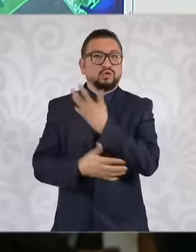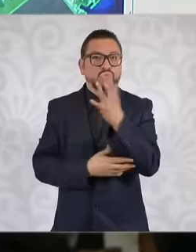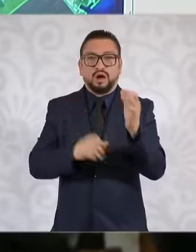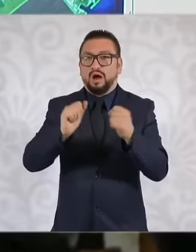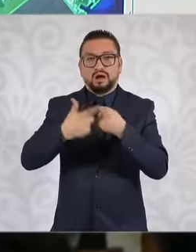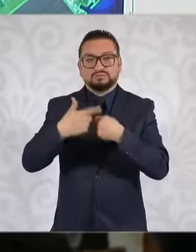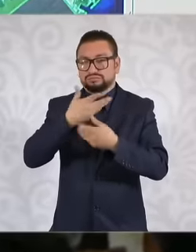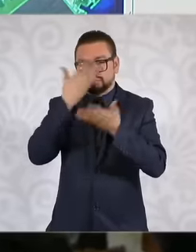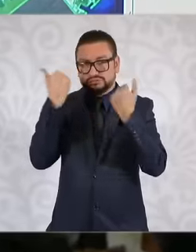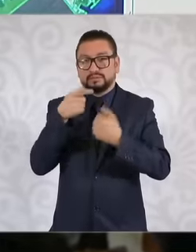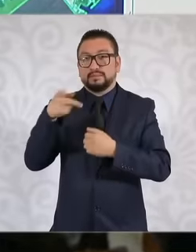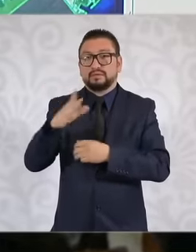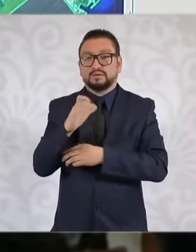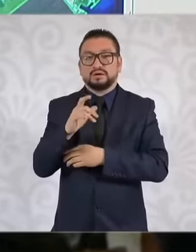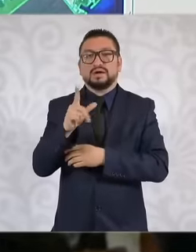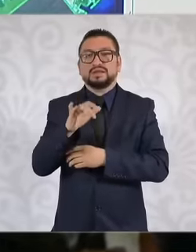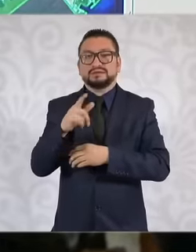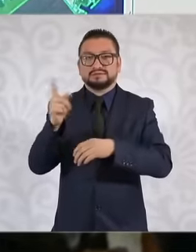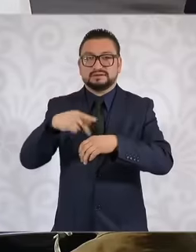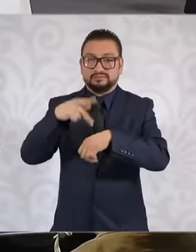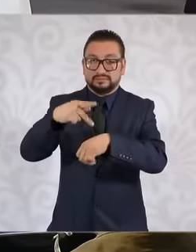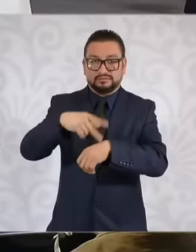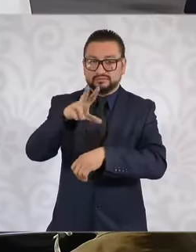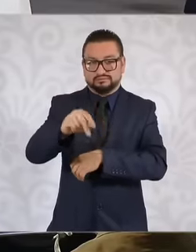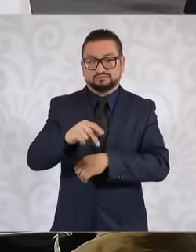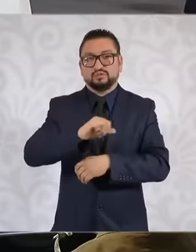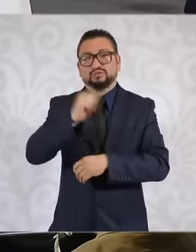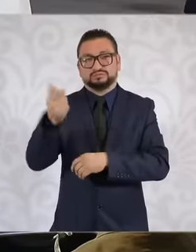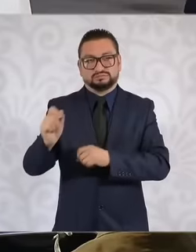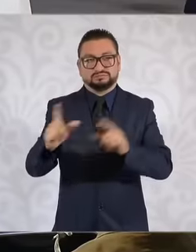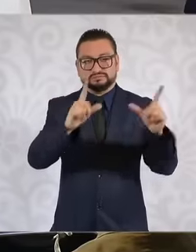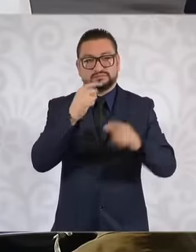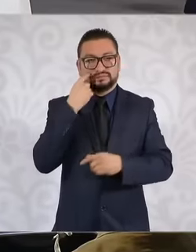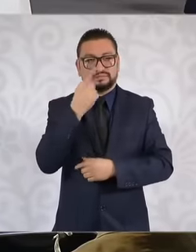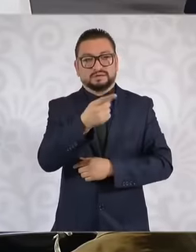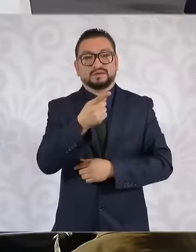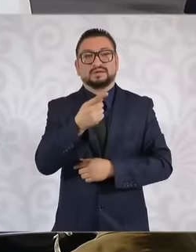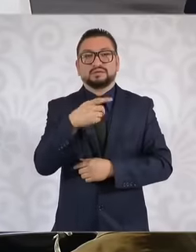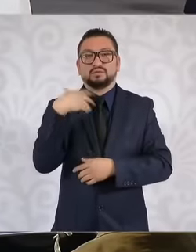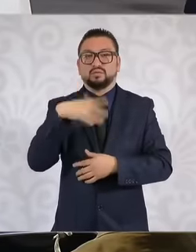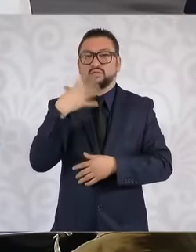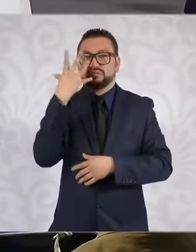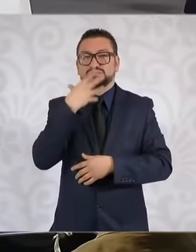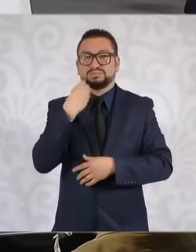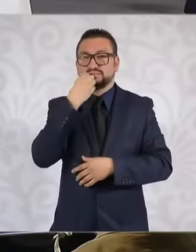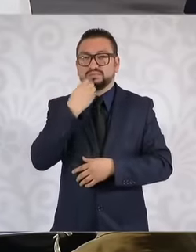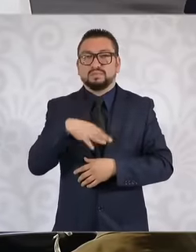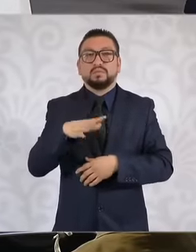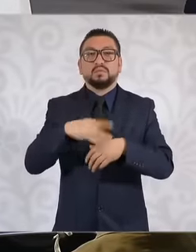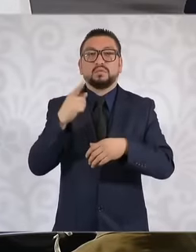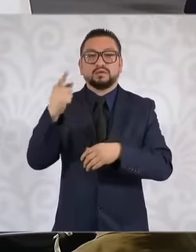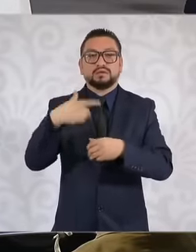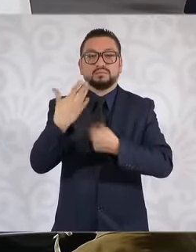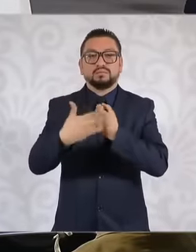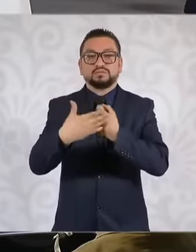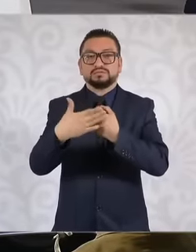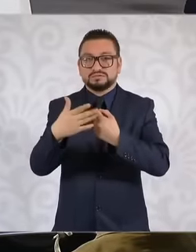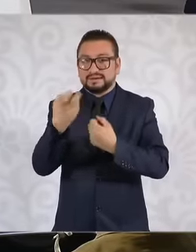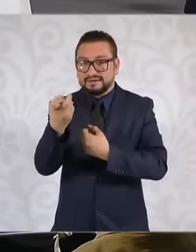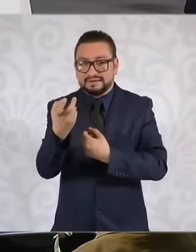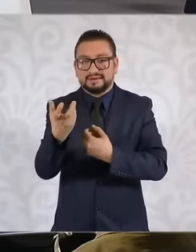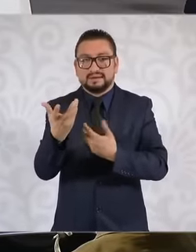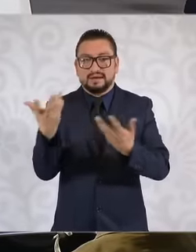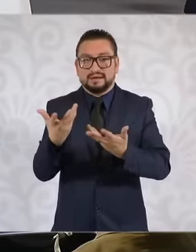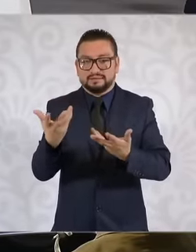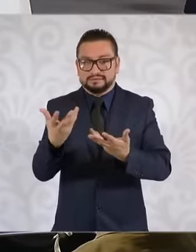but limestone not the next one please And this is the wonderful part because this is going to be this this